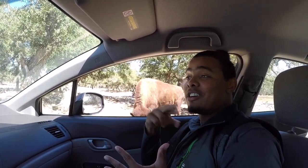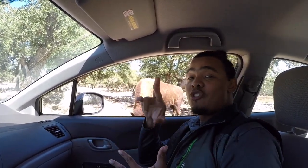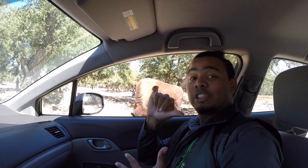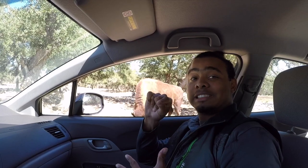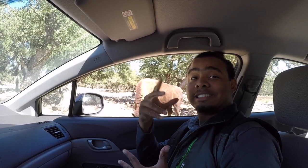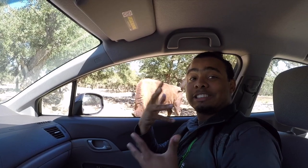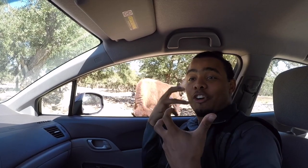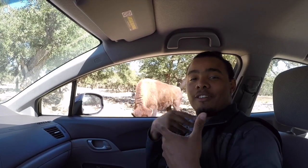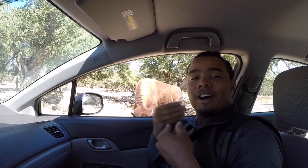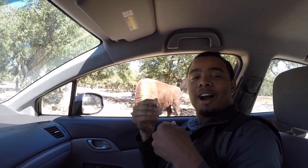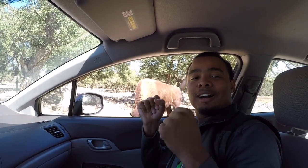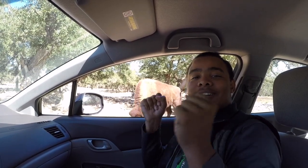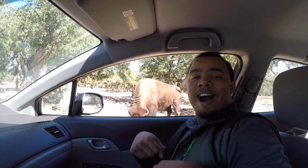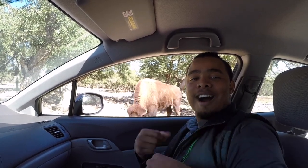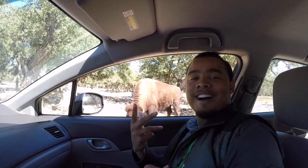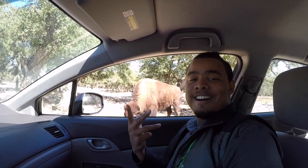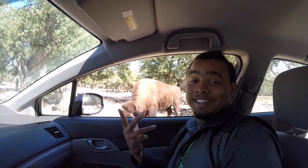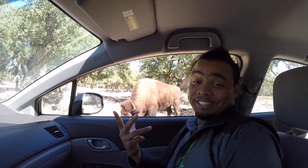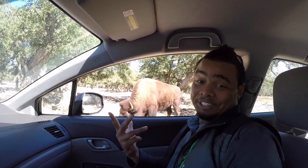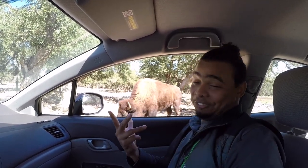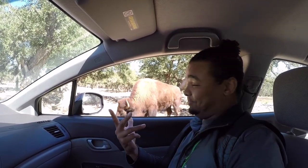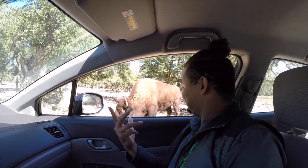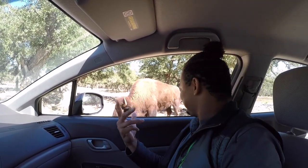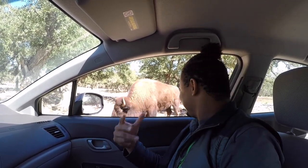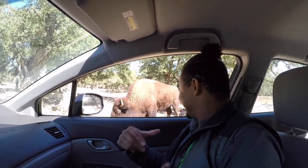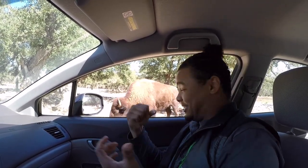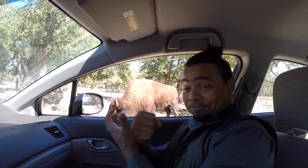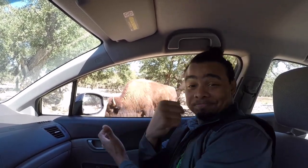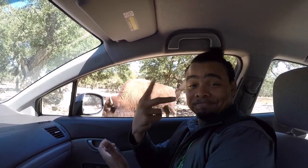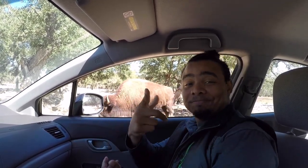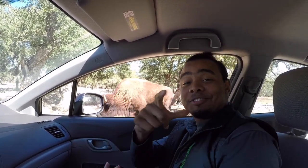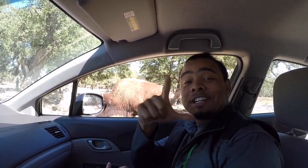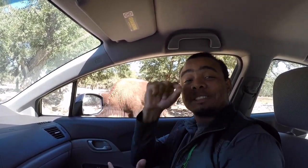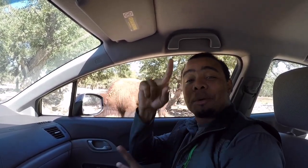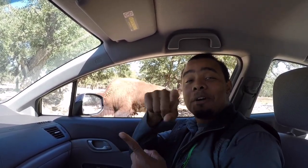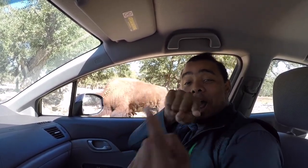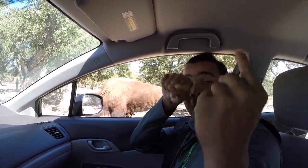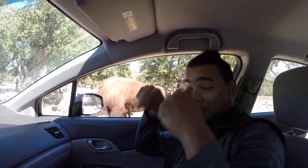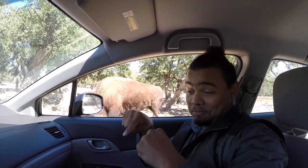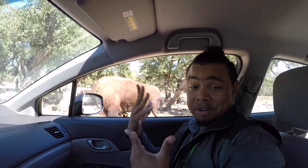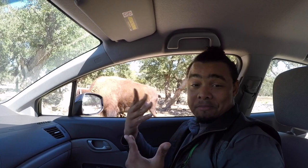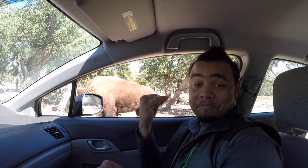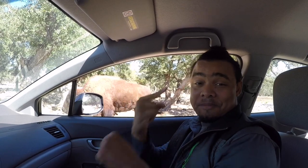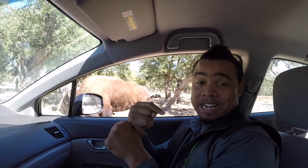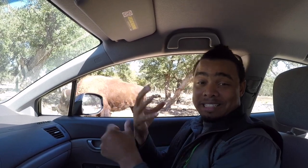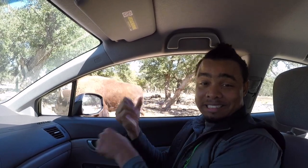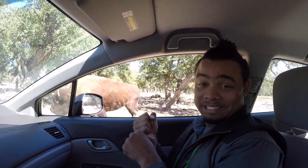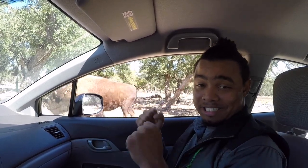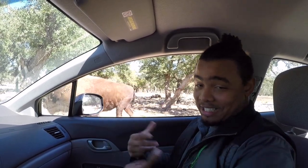It means if I see tiger nearby, we can become a buddy because I'm an RIT alumni! You Gallaudet alumnus may make a good connection with Bison.